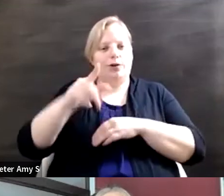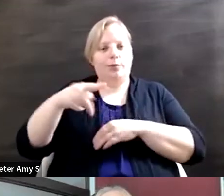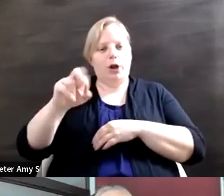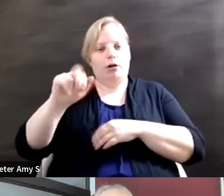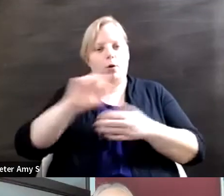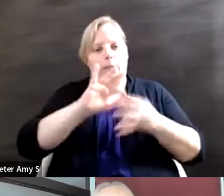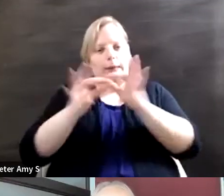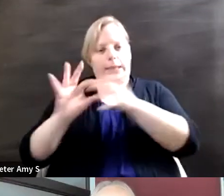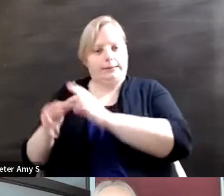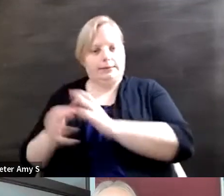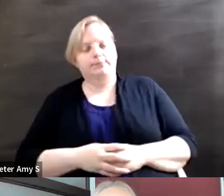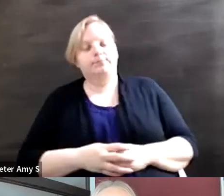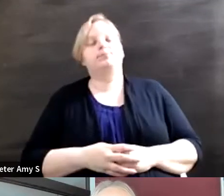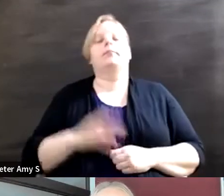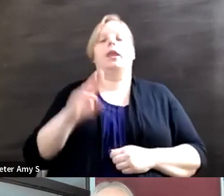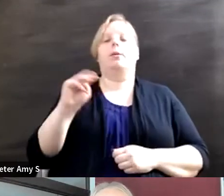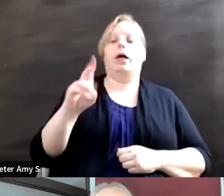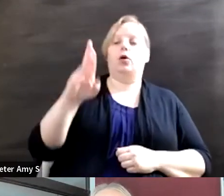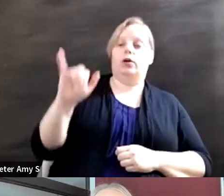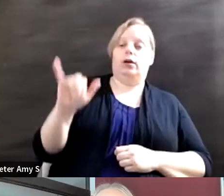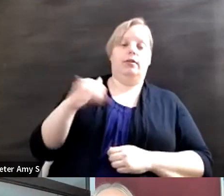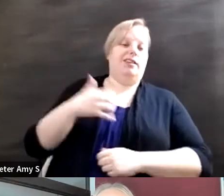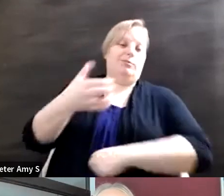You know, it's a really powerful conversation we have in the movement when you look at the olympic